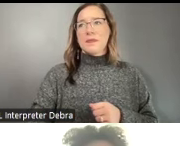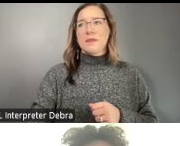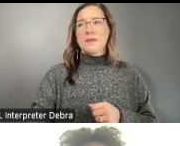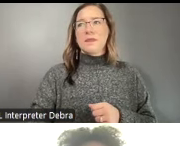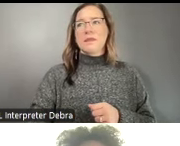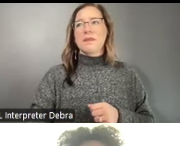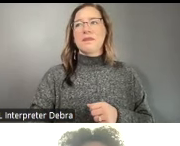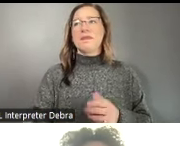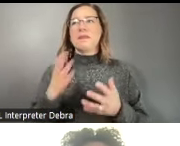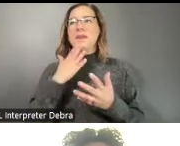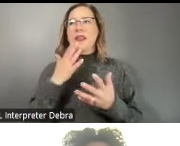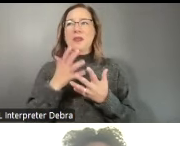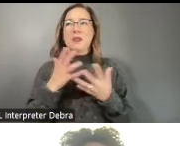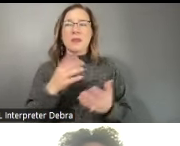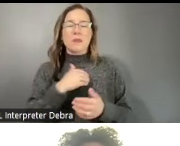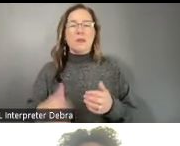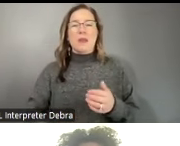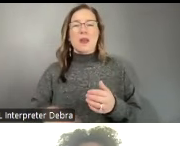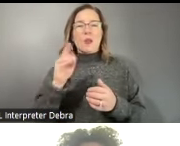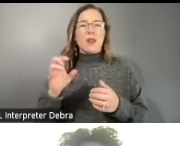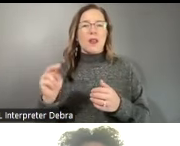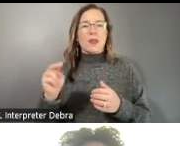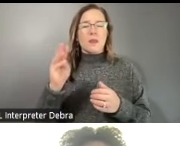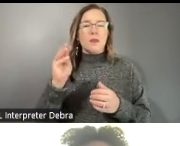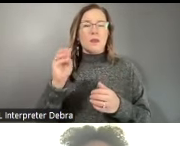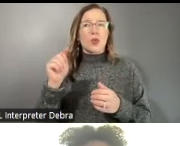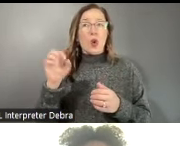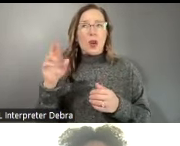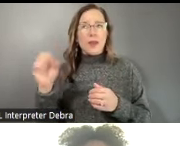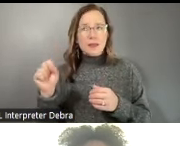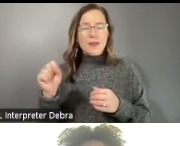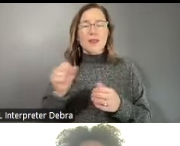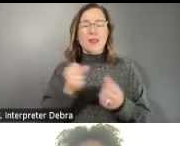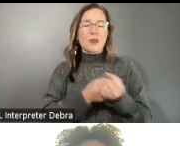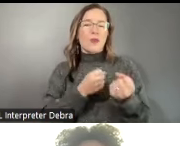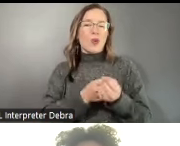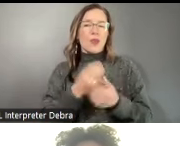Thank you to Mayor William Miranda Torres for his support of the arts in Caguas. It's